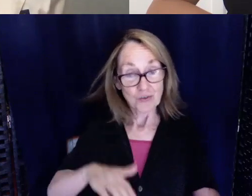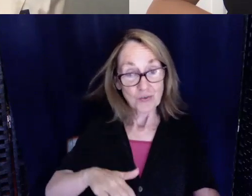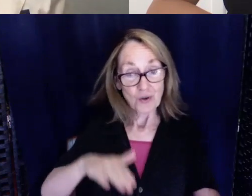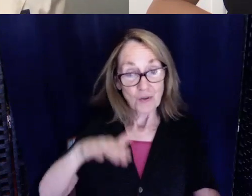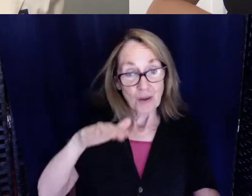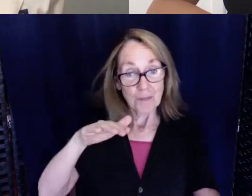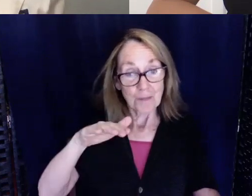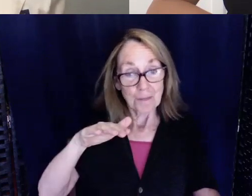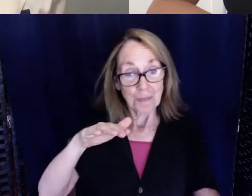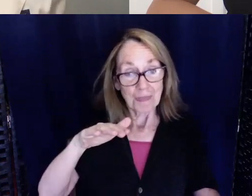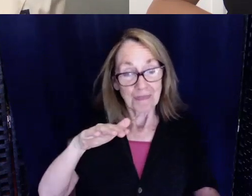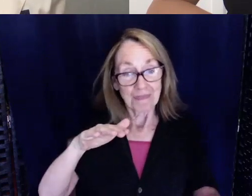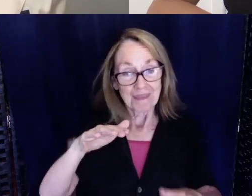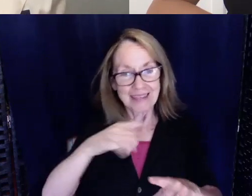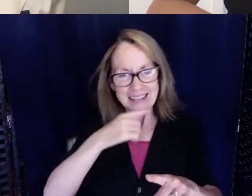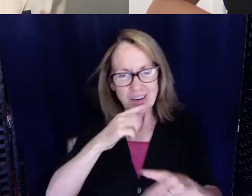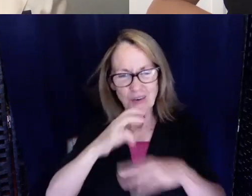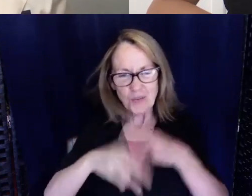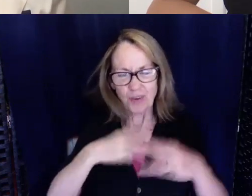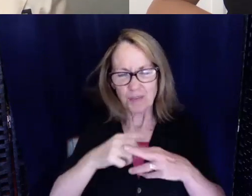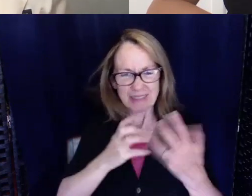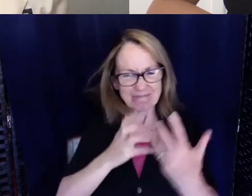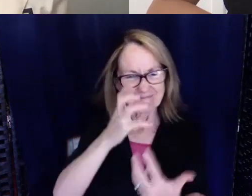but you're not really fitting in and then you meet these people that are kind